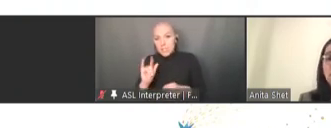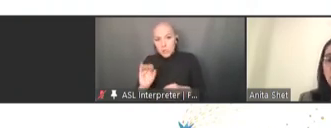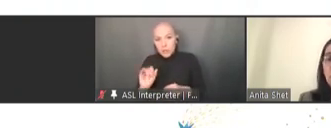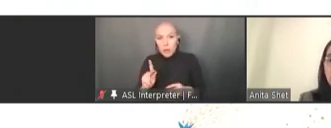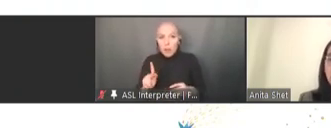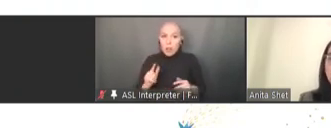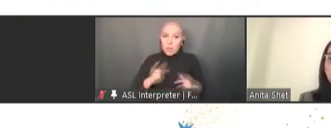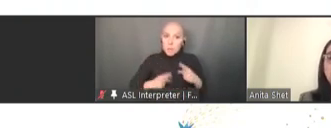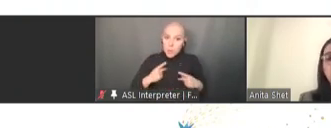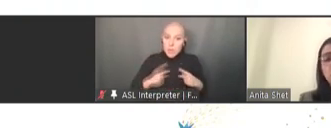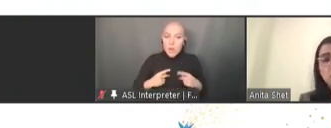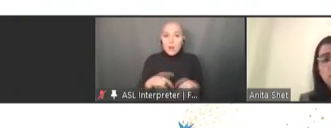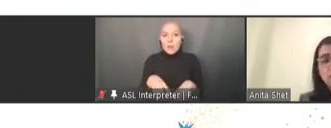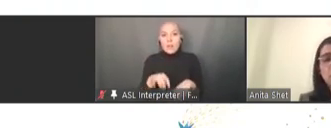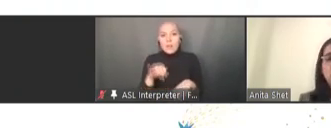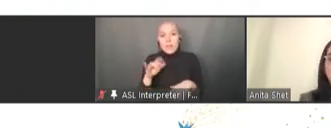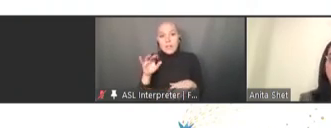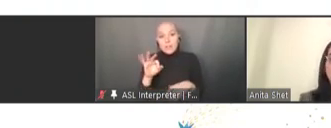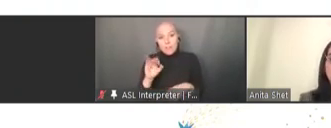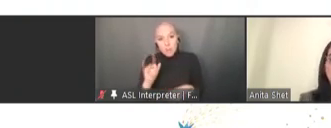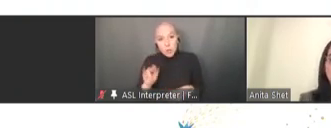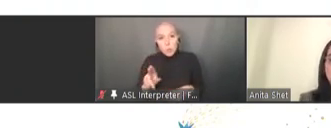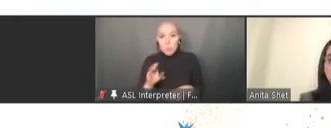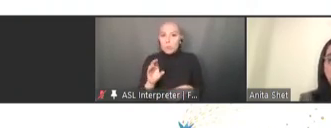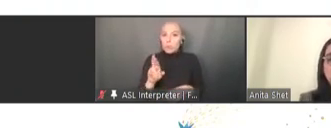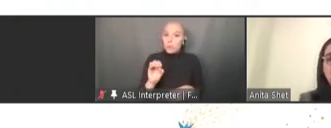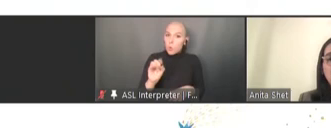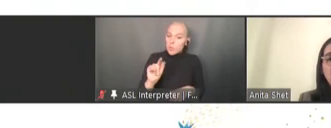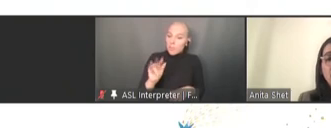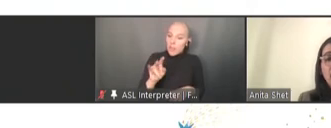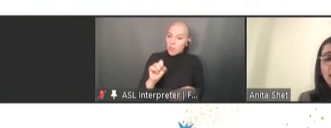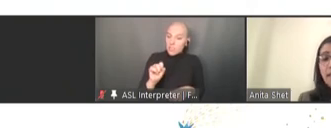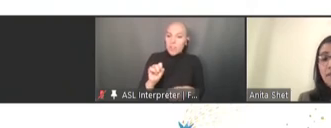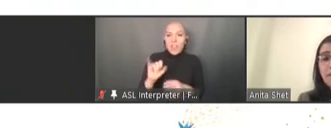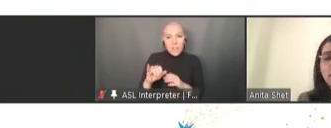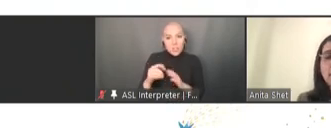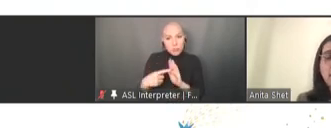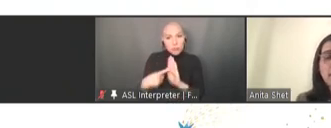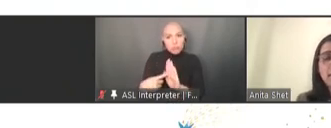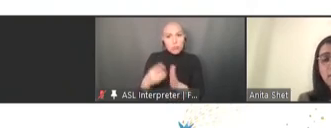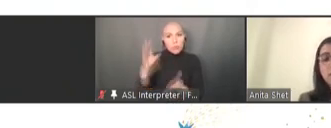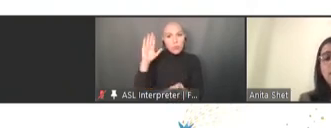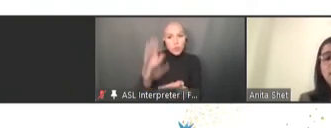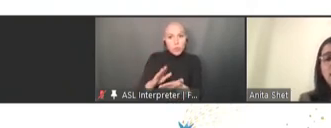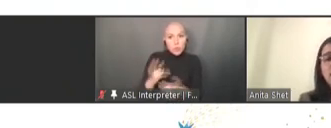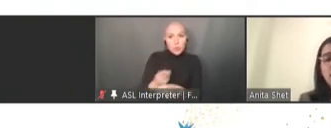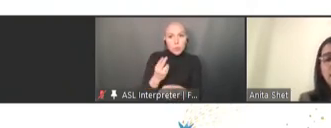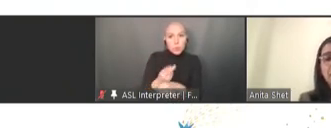shown to reduce the usage of antibiotics. And then, finally, another reason is that